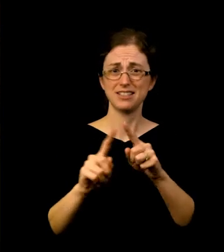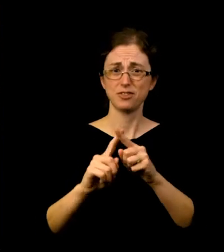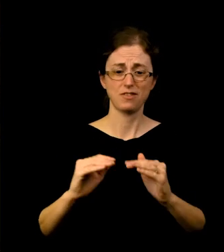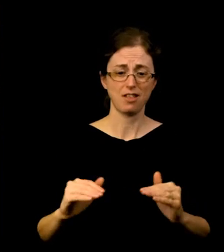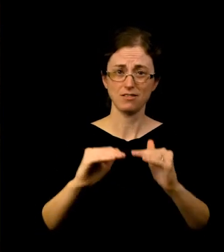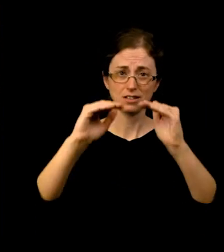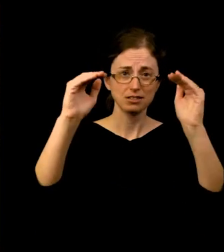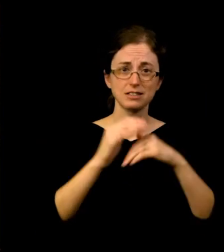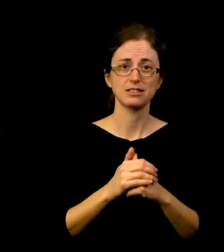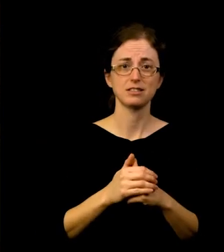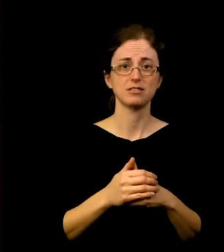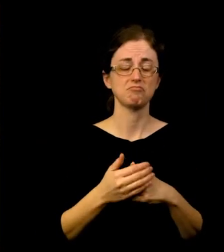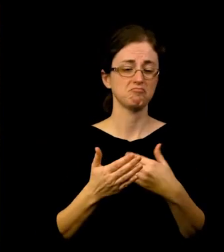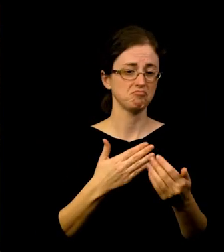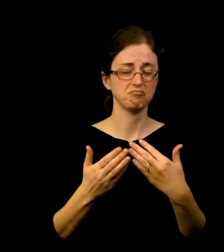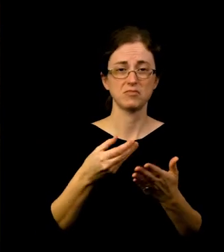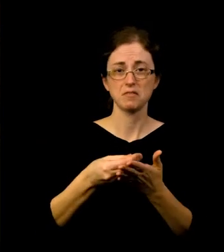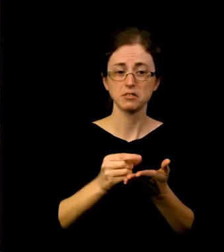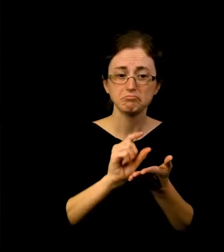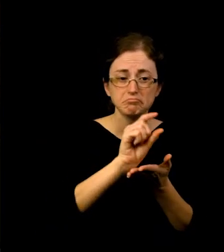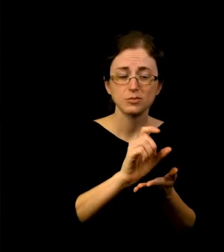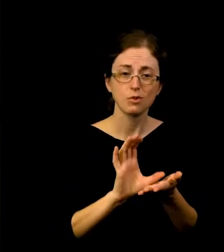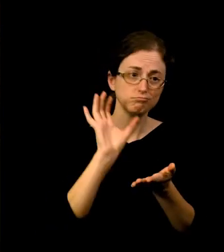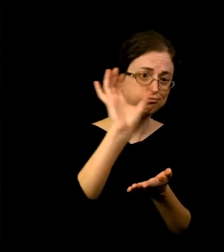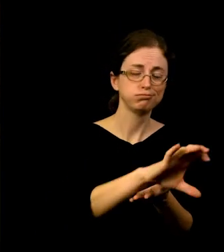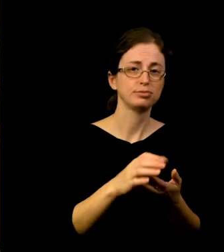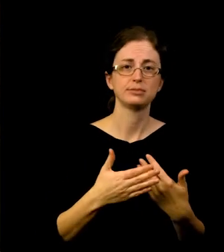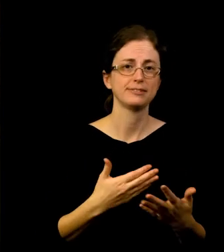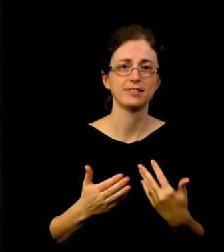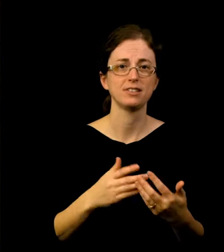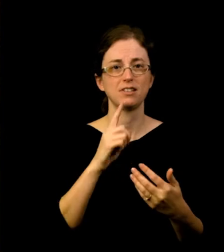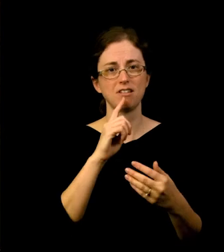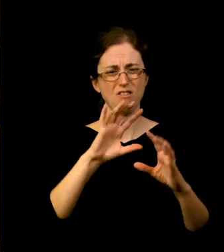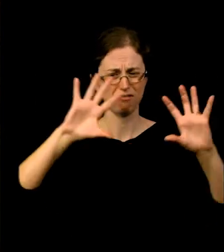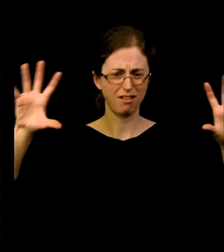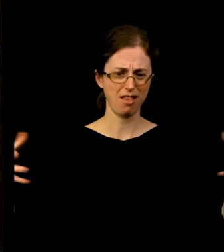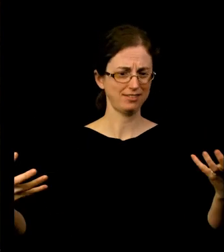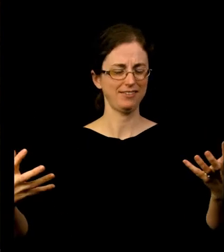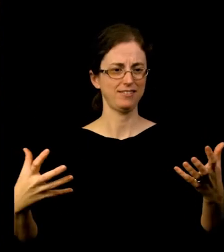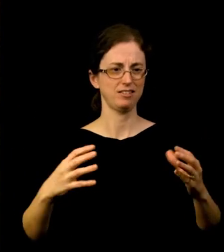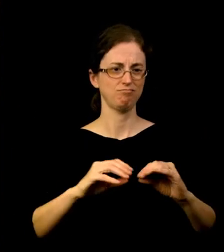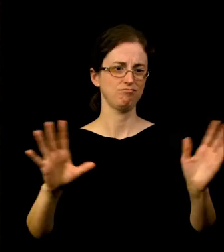Through gifts of all sizes, this collective show of support for the Museum had a significant impact on our mission.